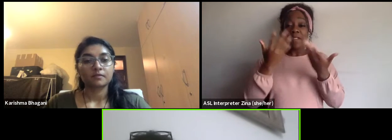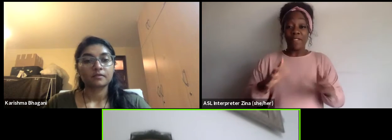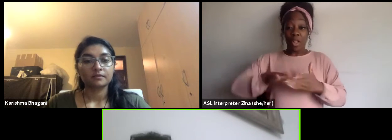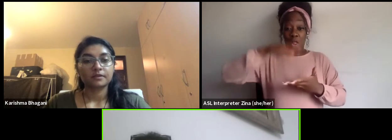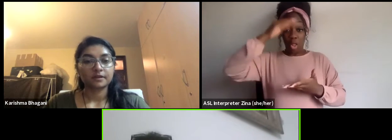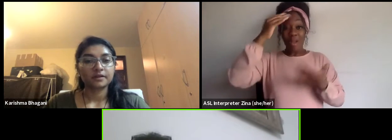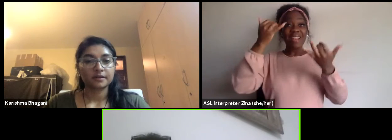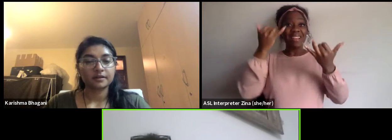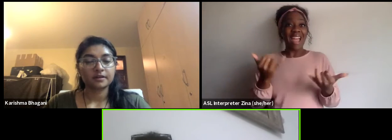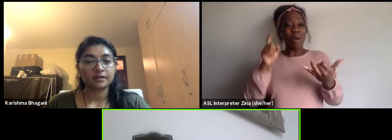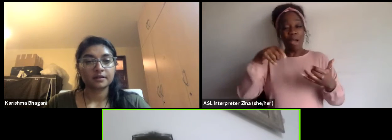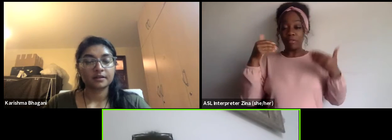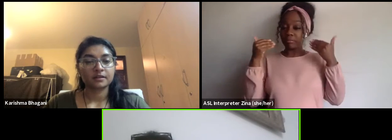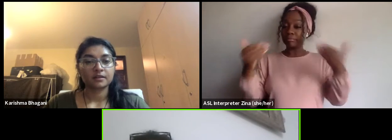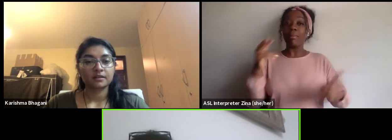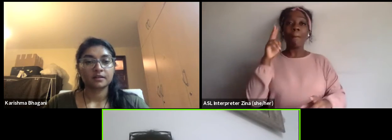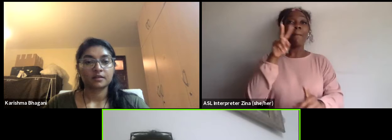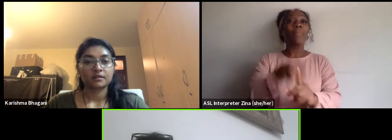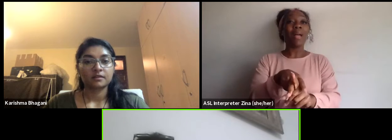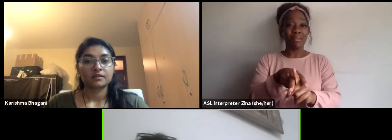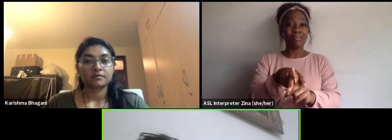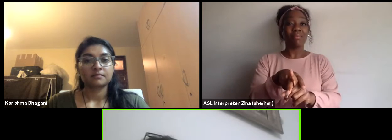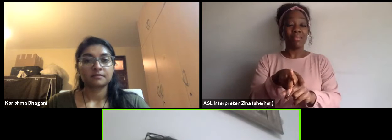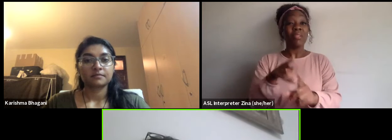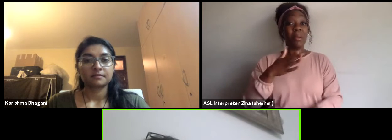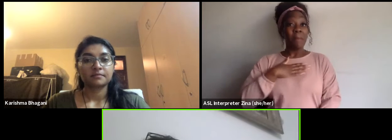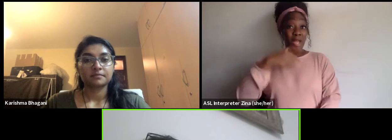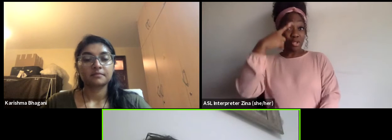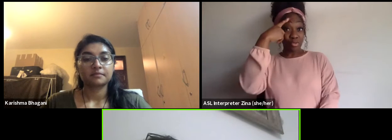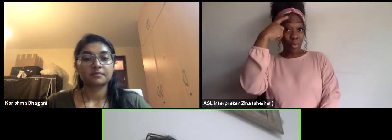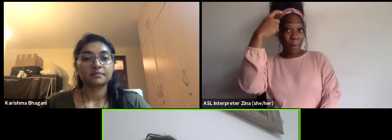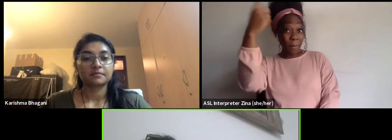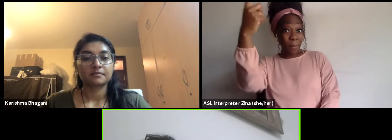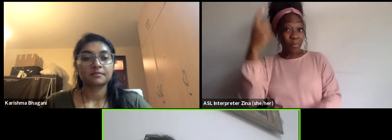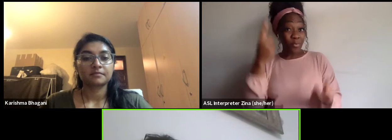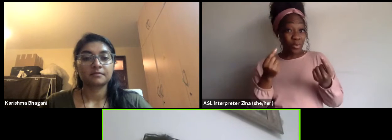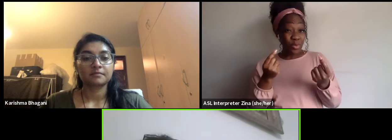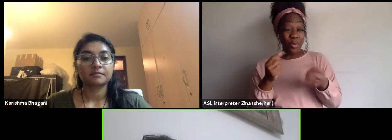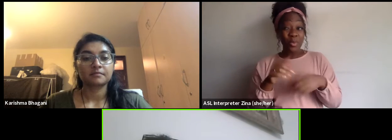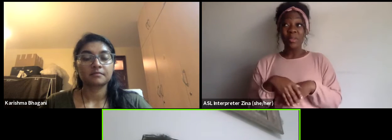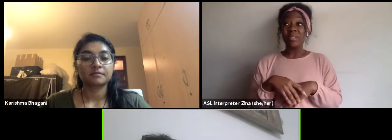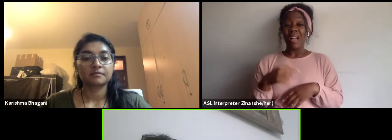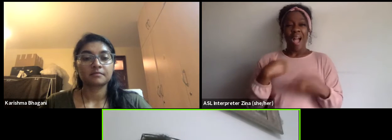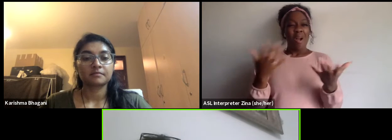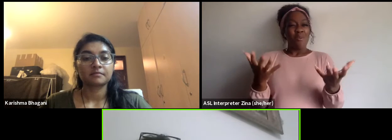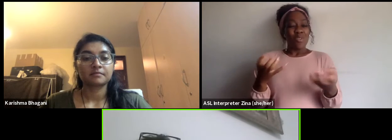And my dream now is to transfer this to... I dream of creating a new generation